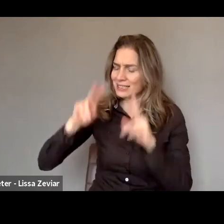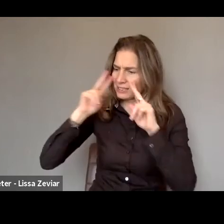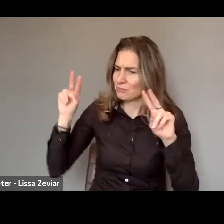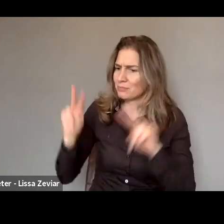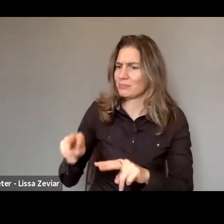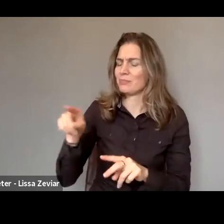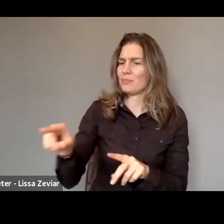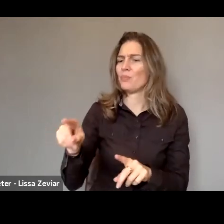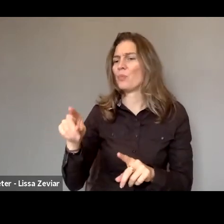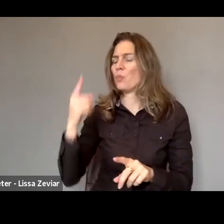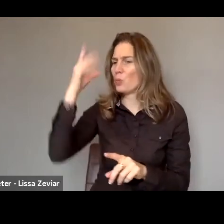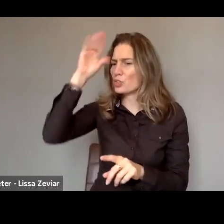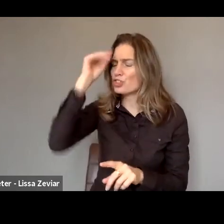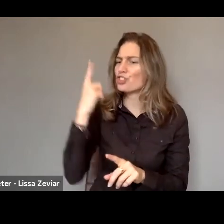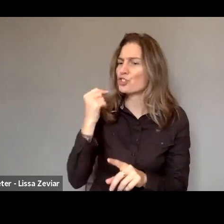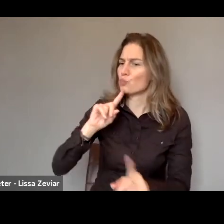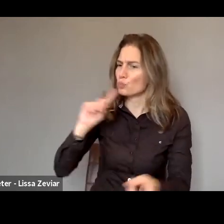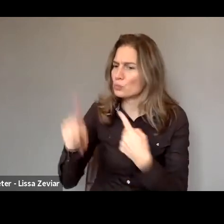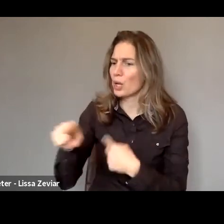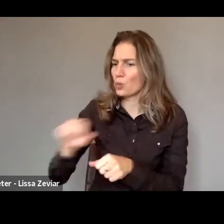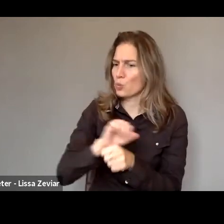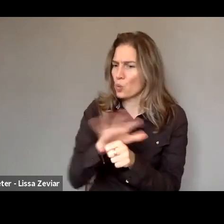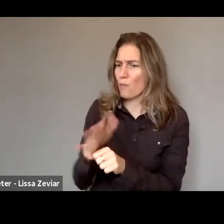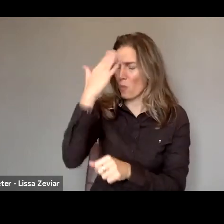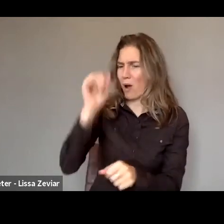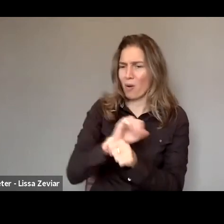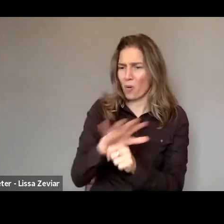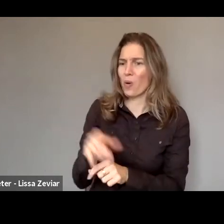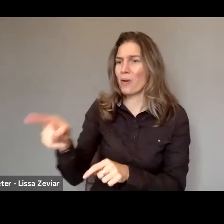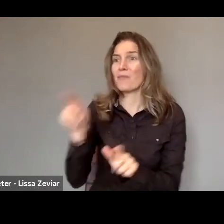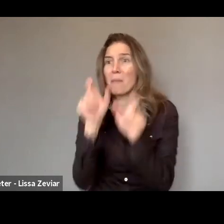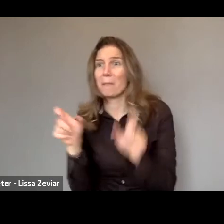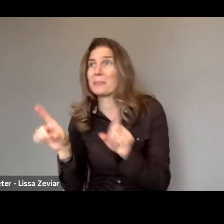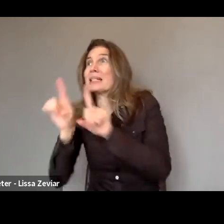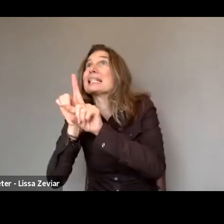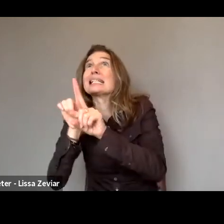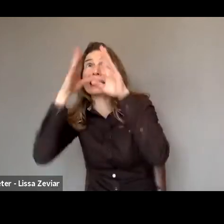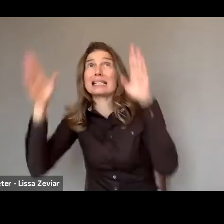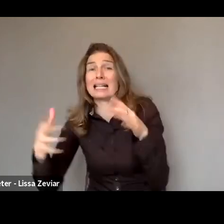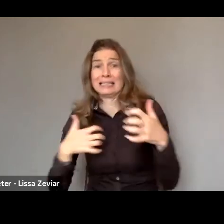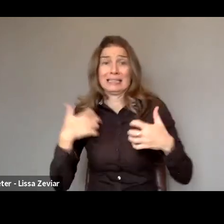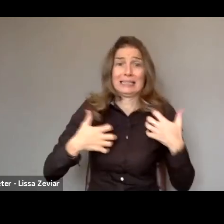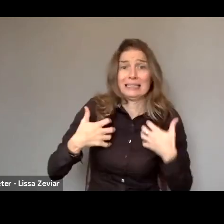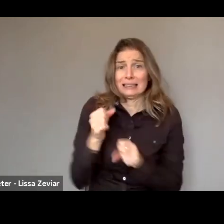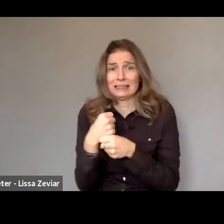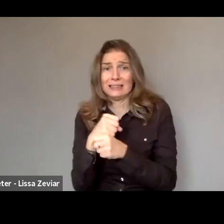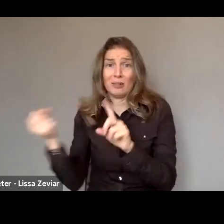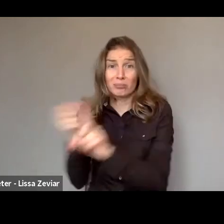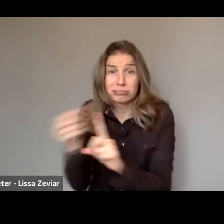for a gender response in this pandemic. And that's not only in terms of making sure